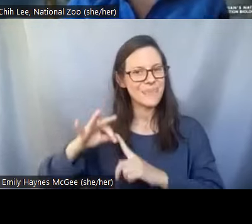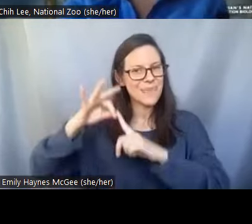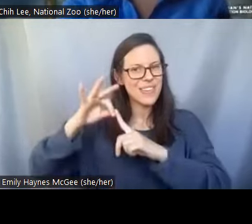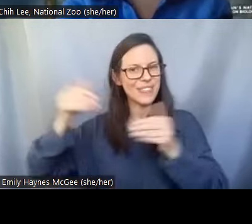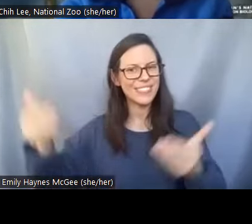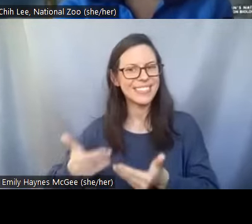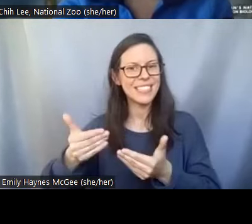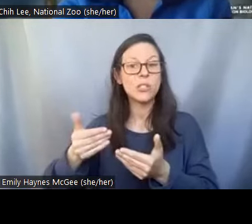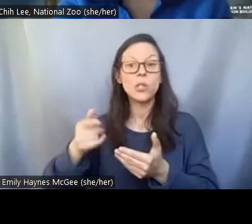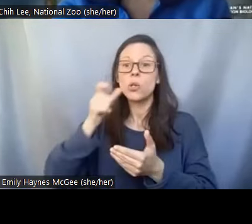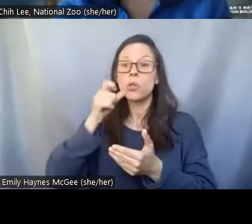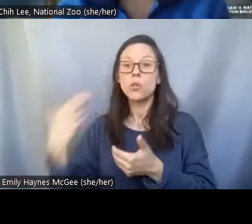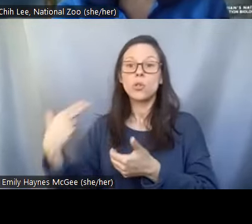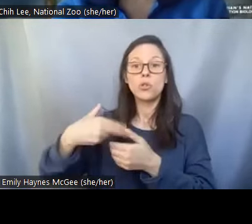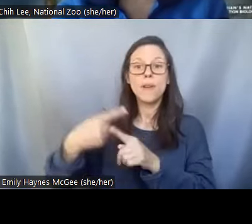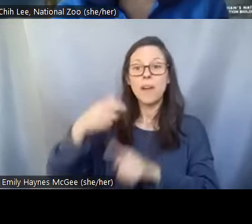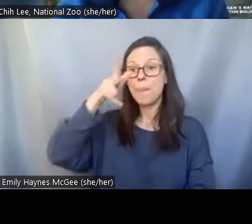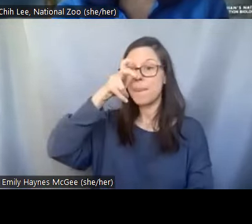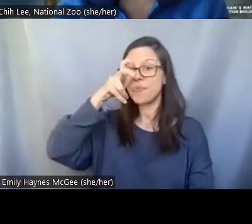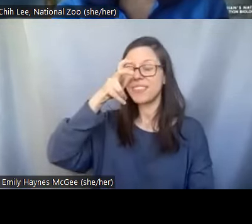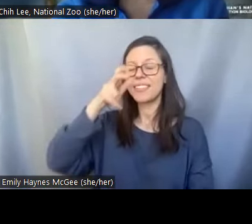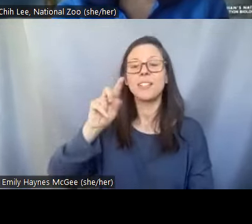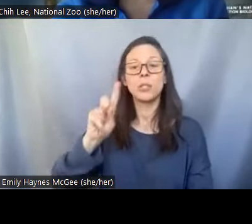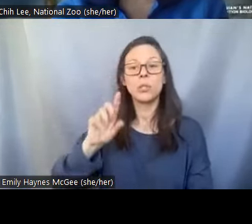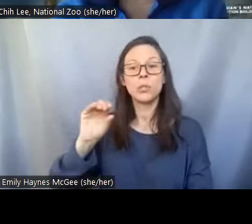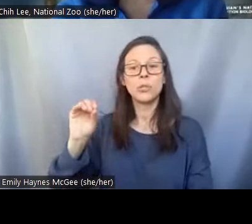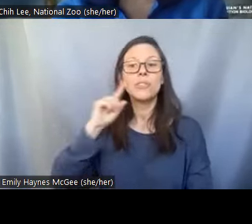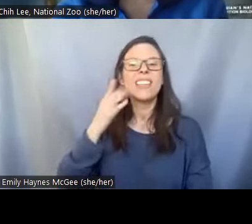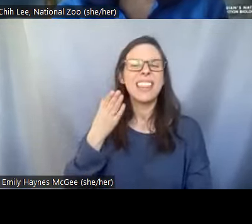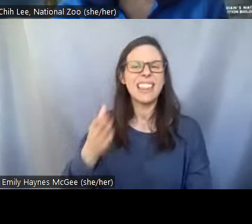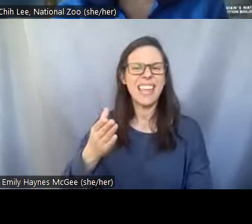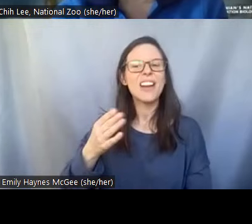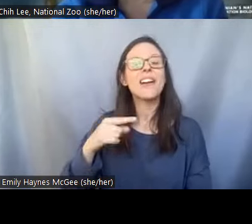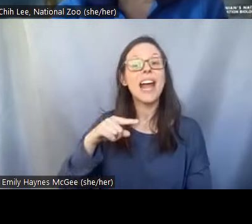from the insect zoo at the Smithsonian's National Museum of Natural History